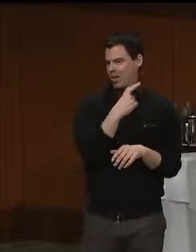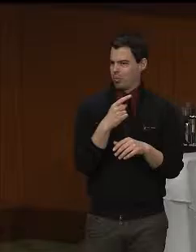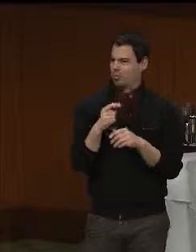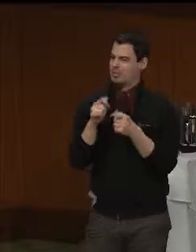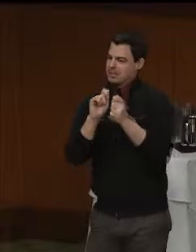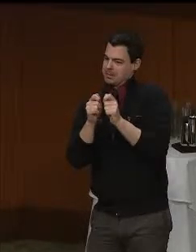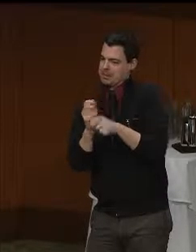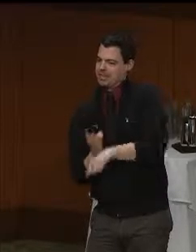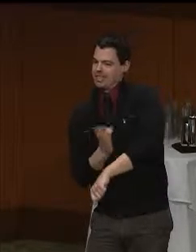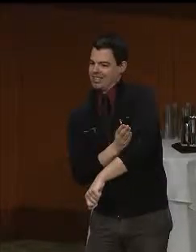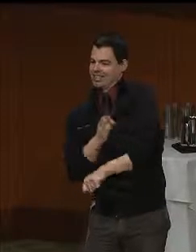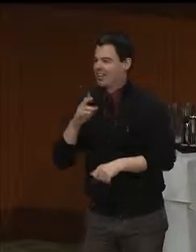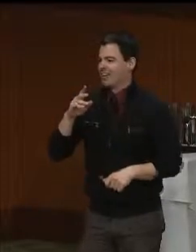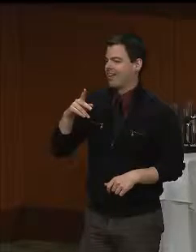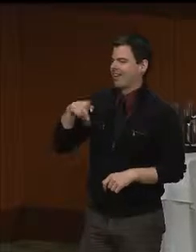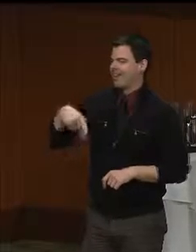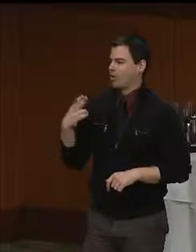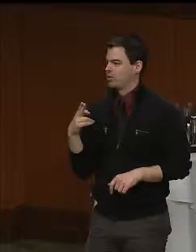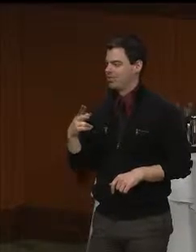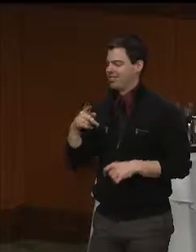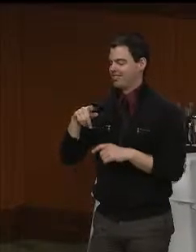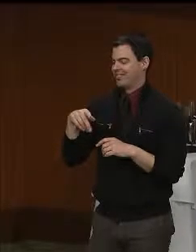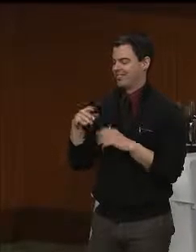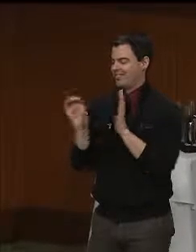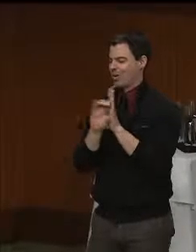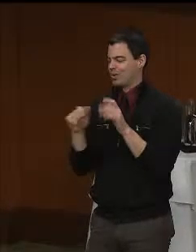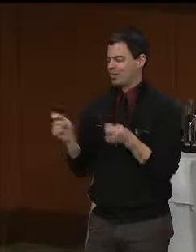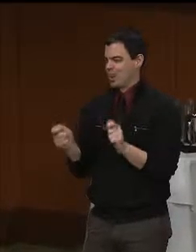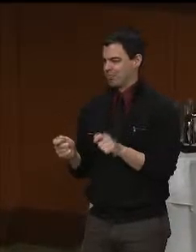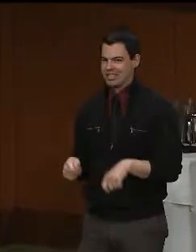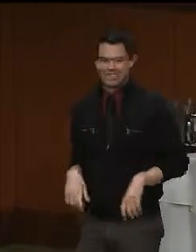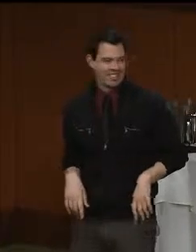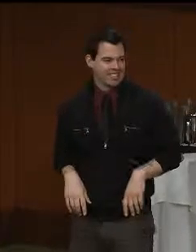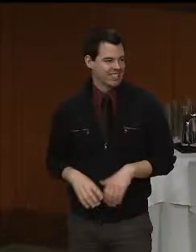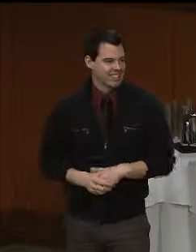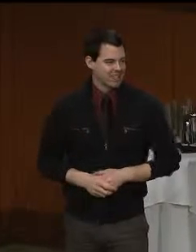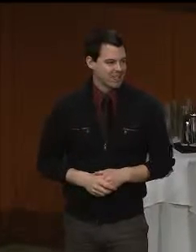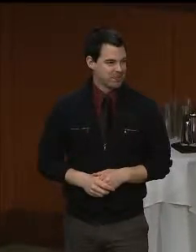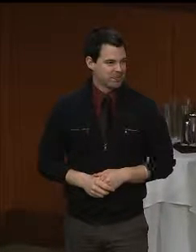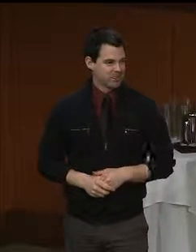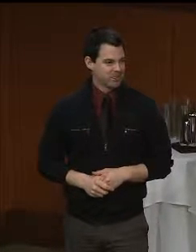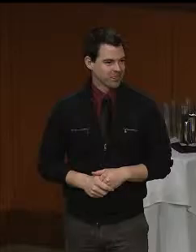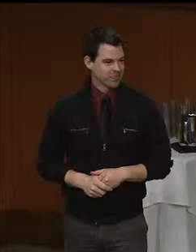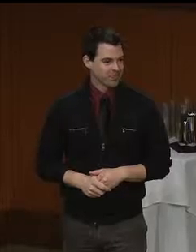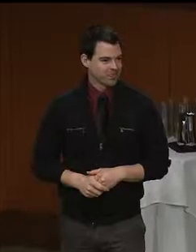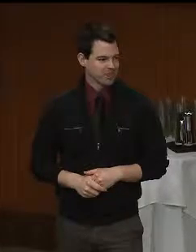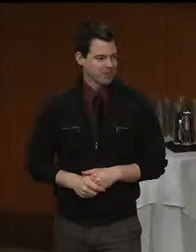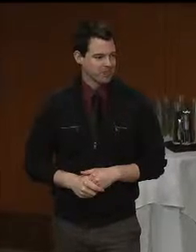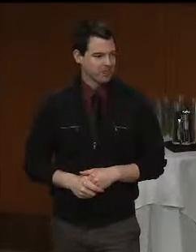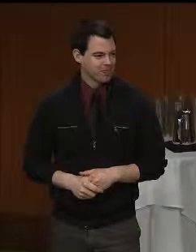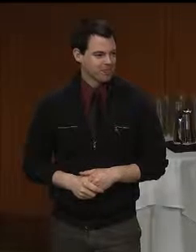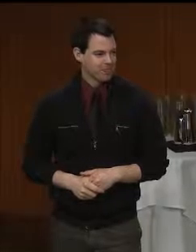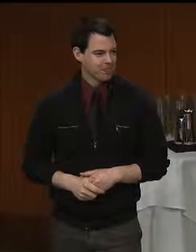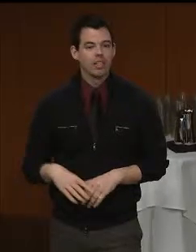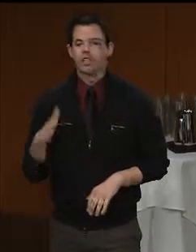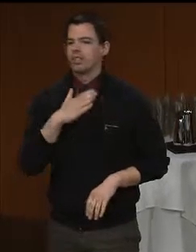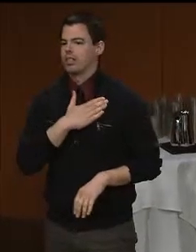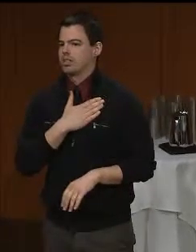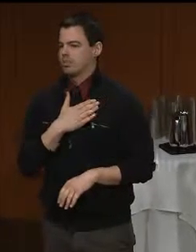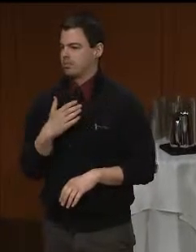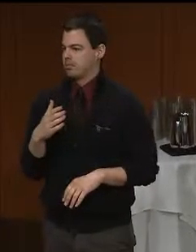It's my privilege to be with you